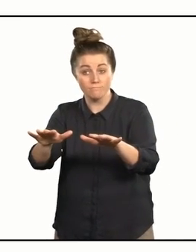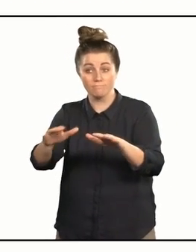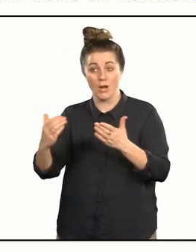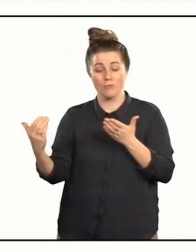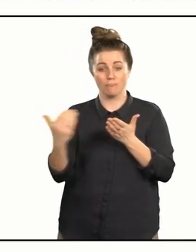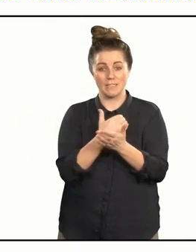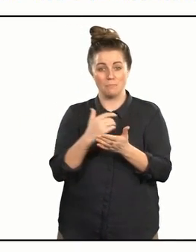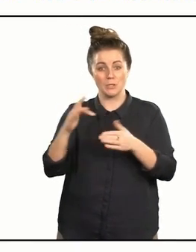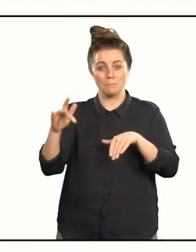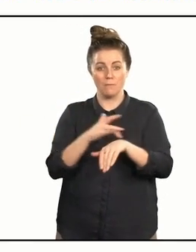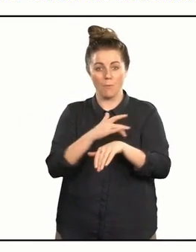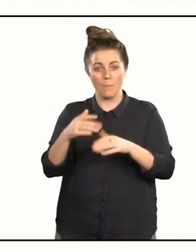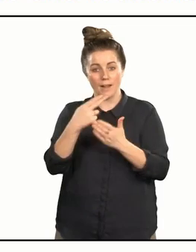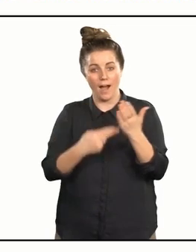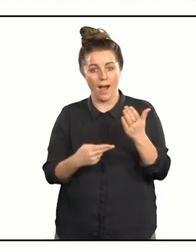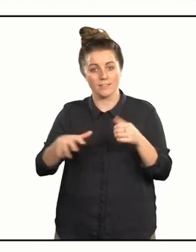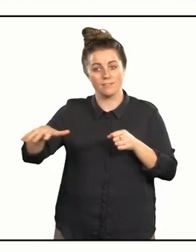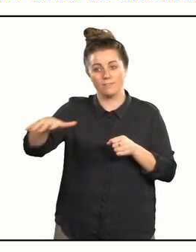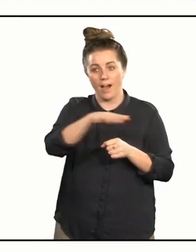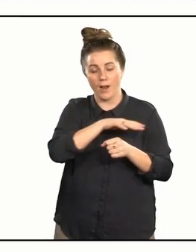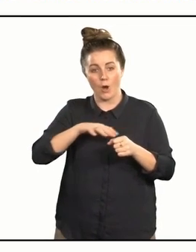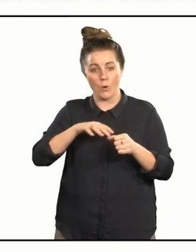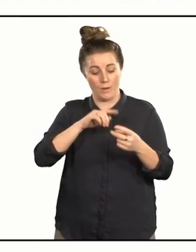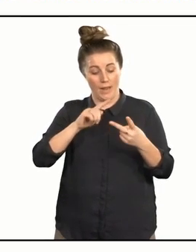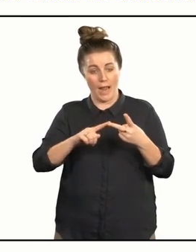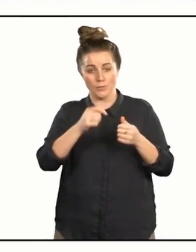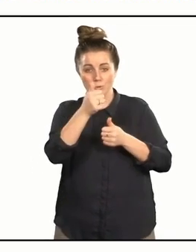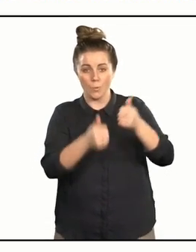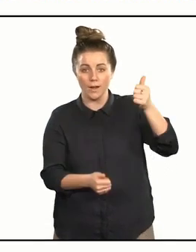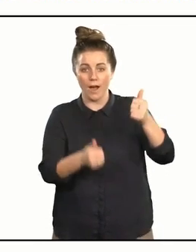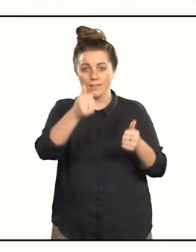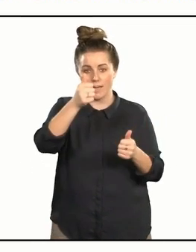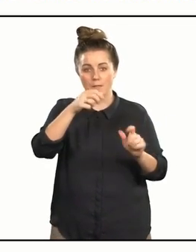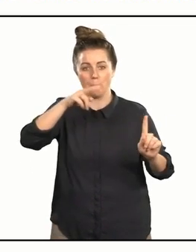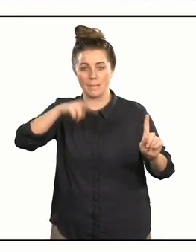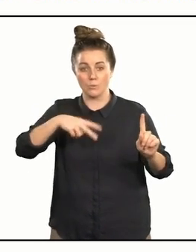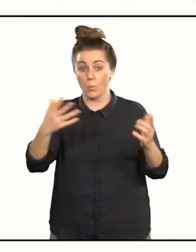The Redemption Performing Arts whānau and the Redemption Arts tuakana/teina mentors